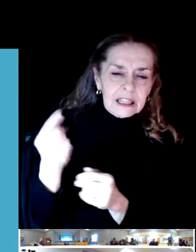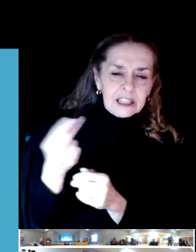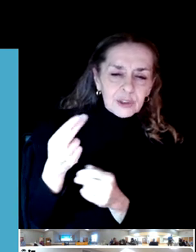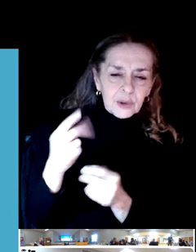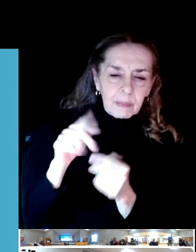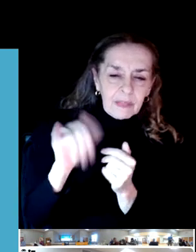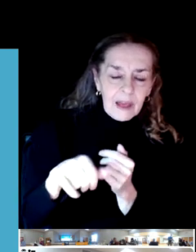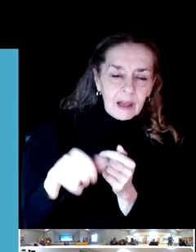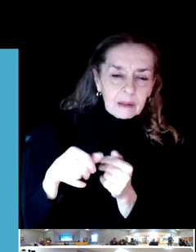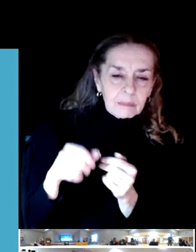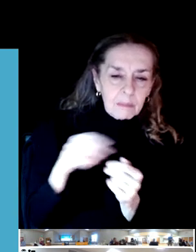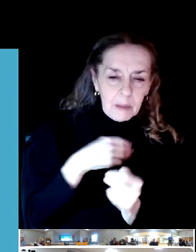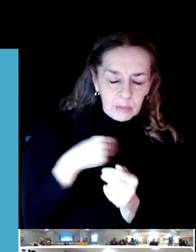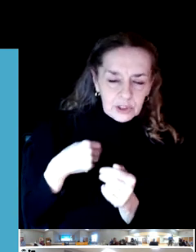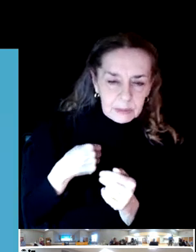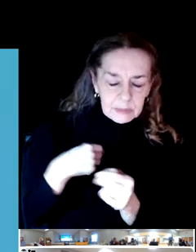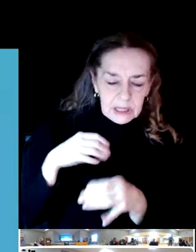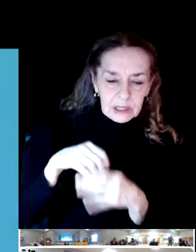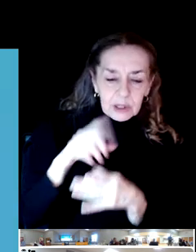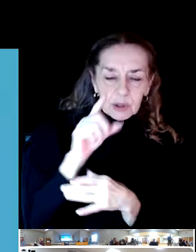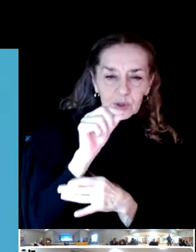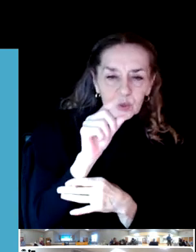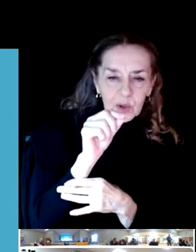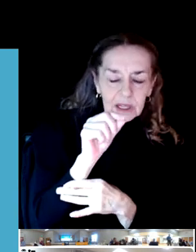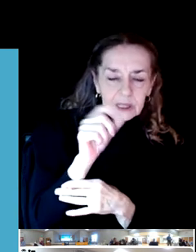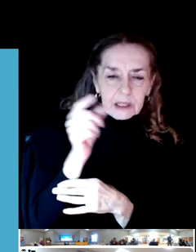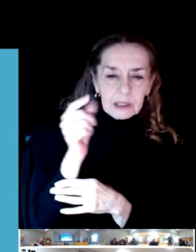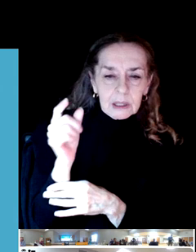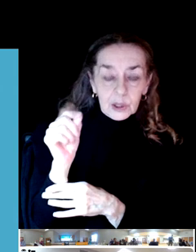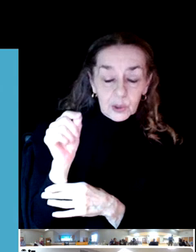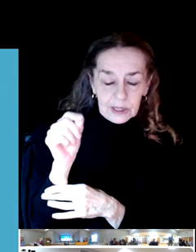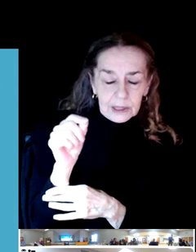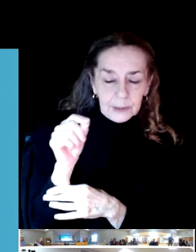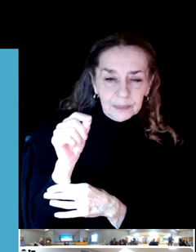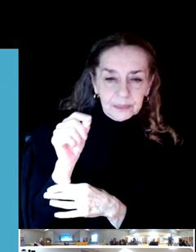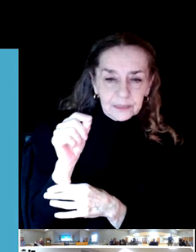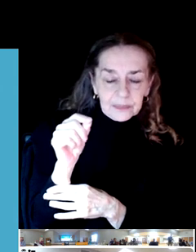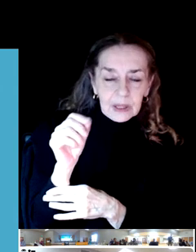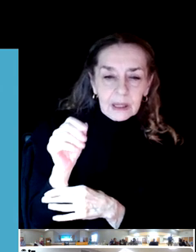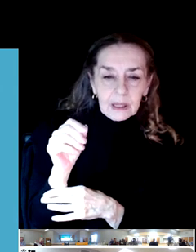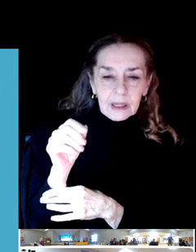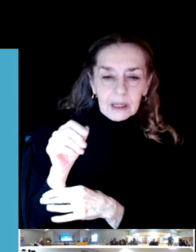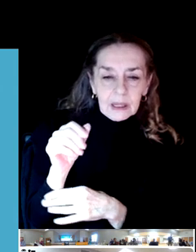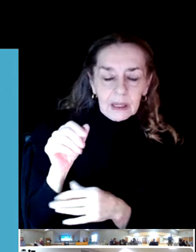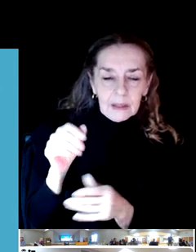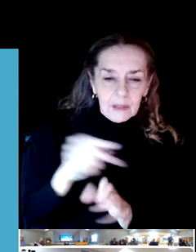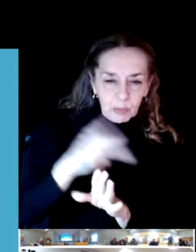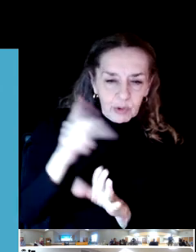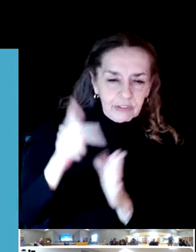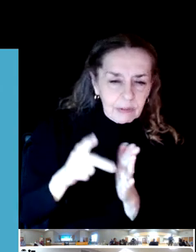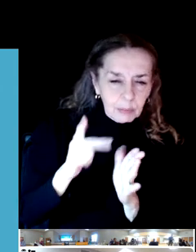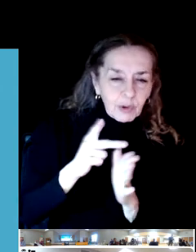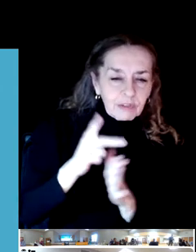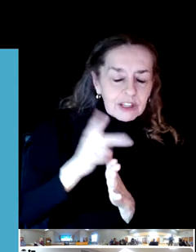In 2020 memberships with the PDGA, which is the professional disc golf association, was